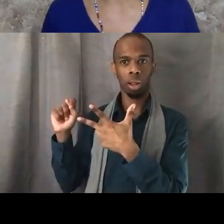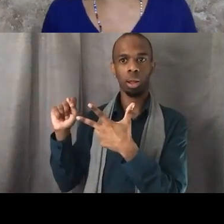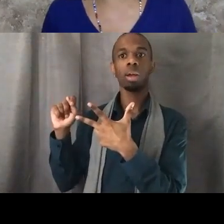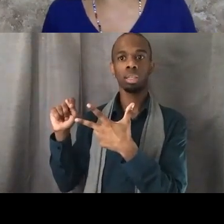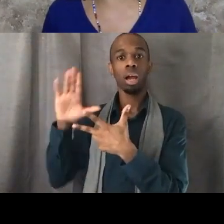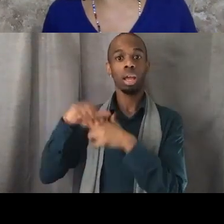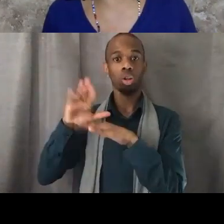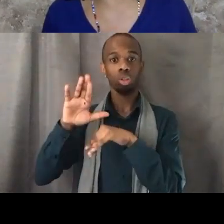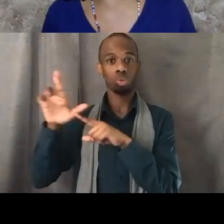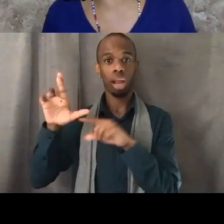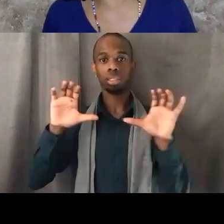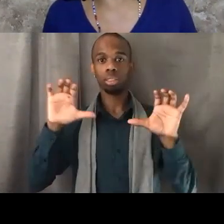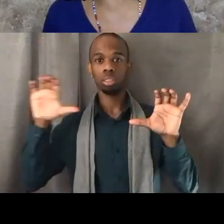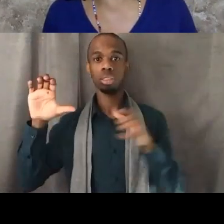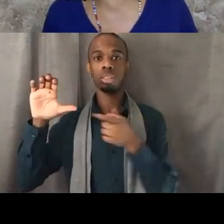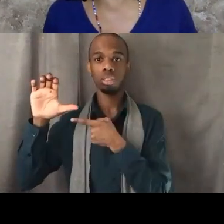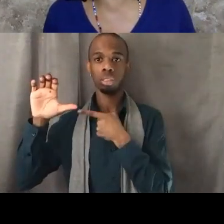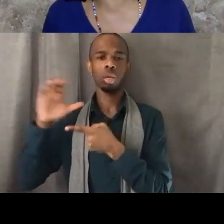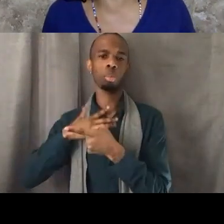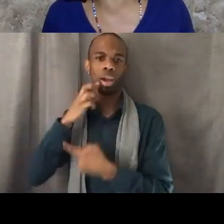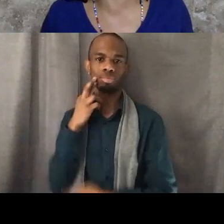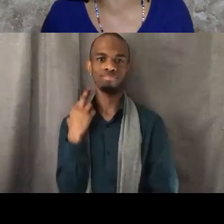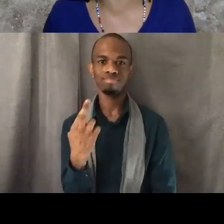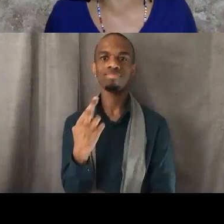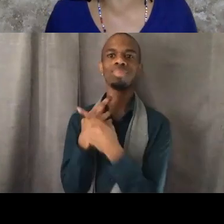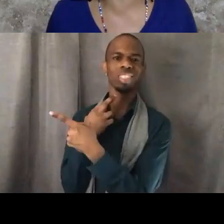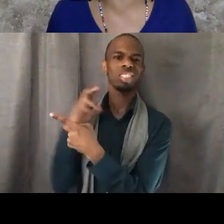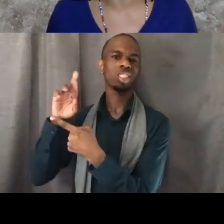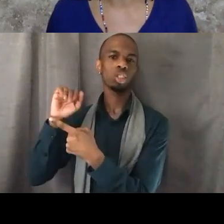who was a track star as well as a Pan African Studies major.